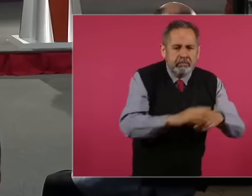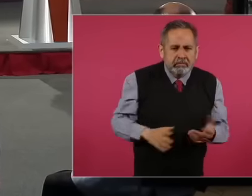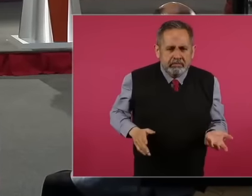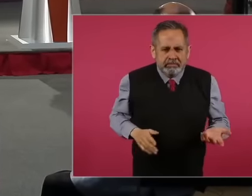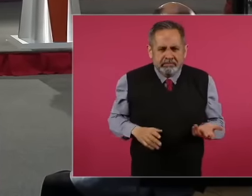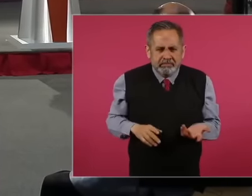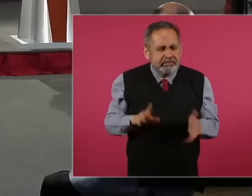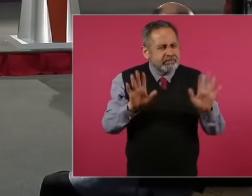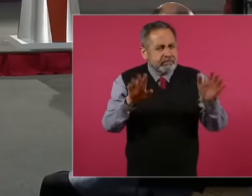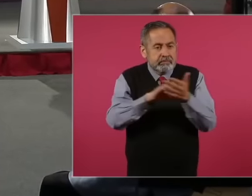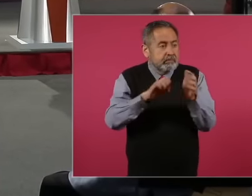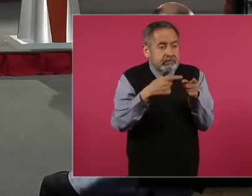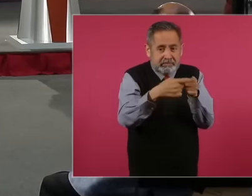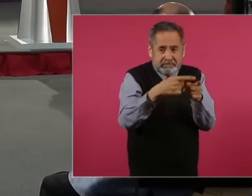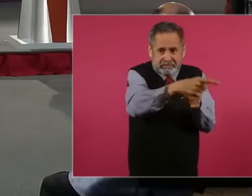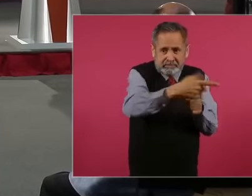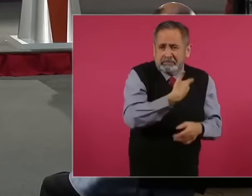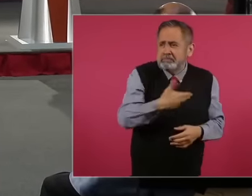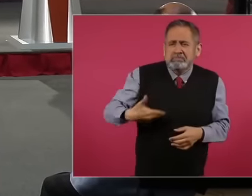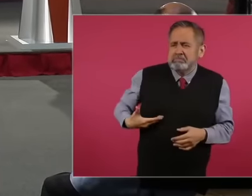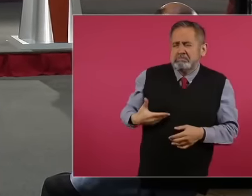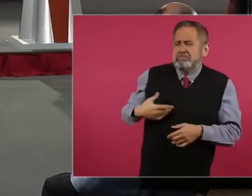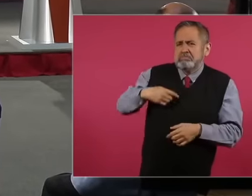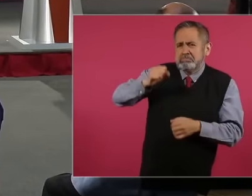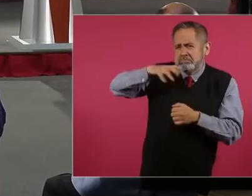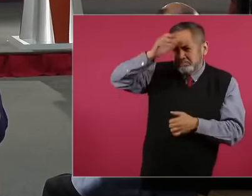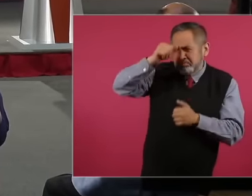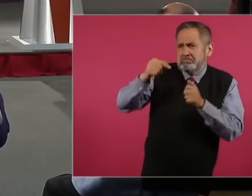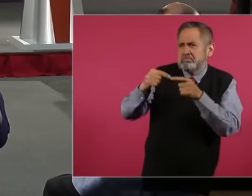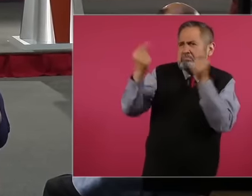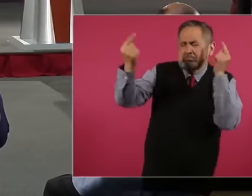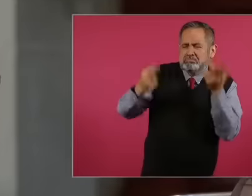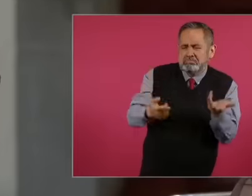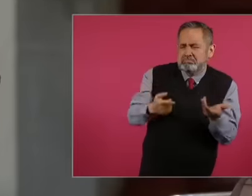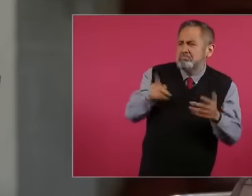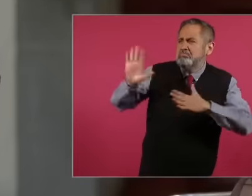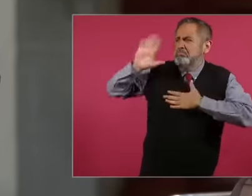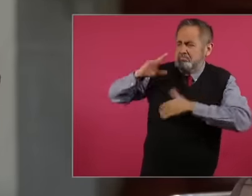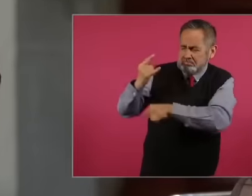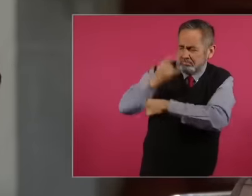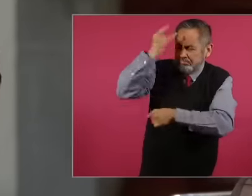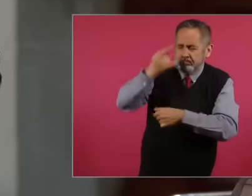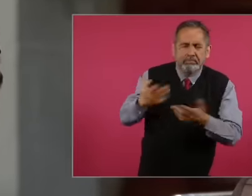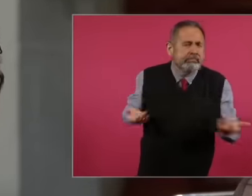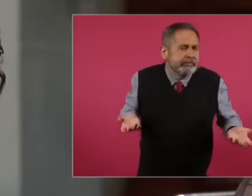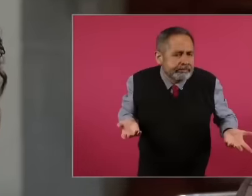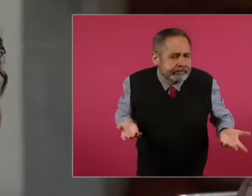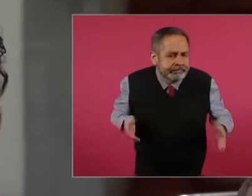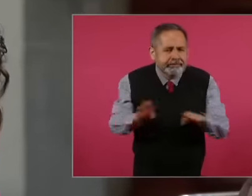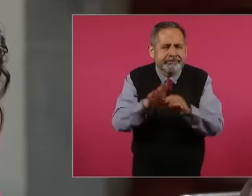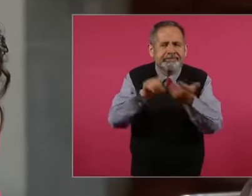has not allowed us to dissent although it was a great promise from him. So yes, if you are not allowed, president,